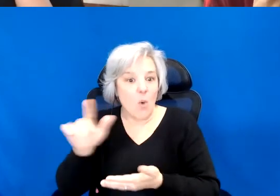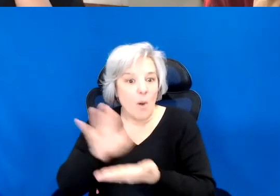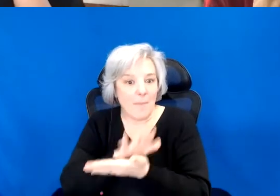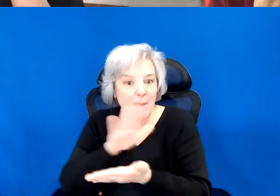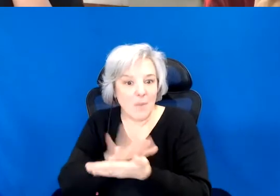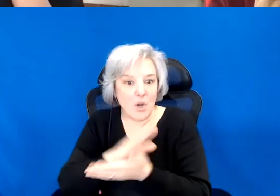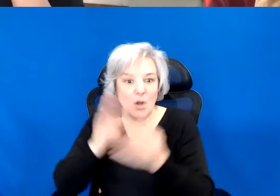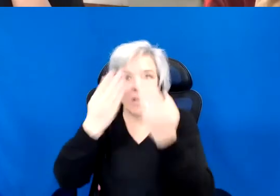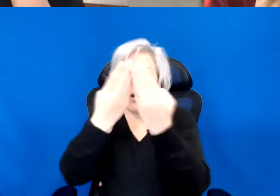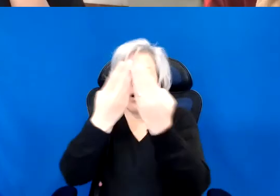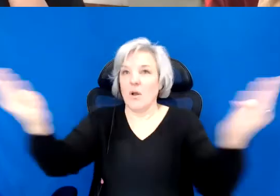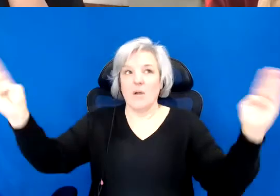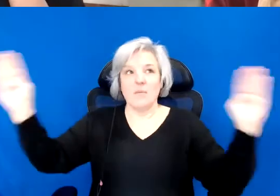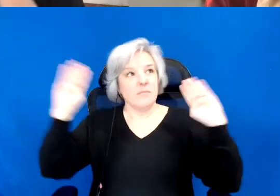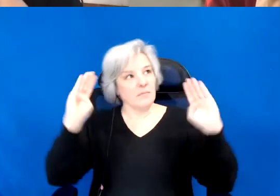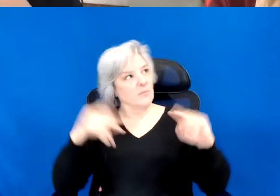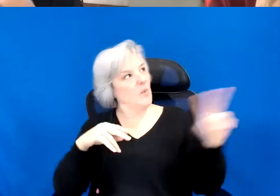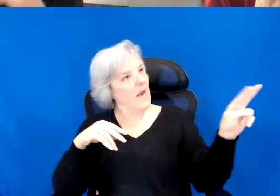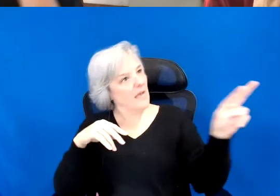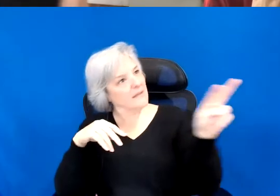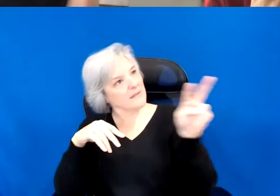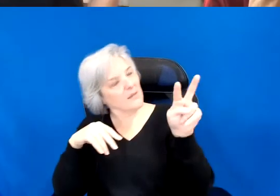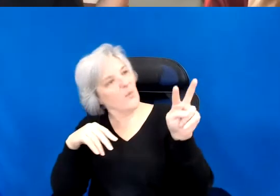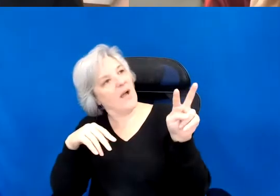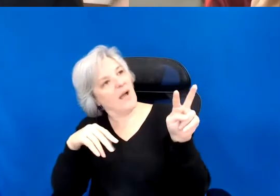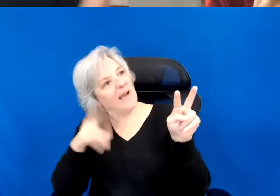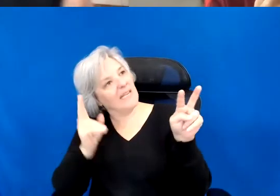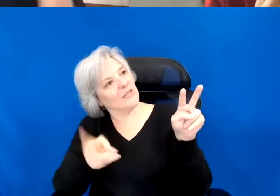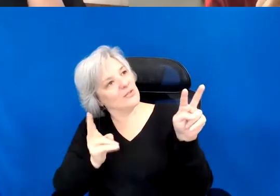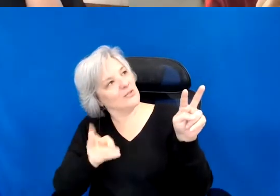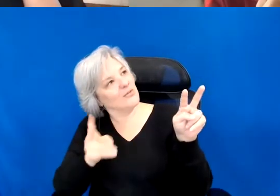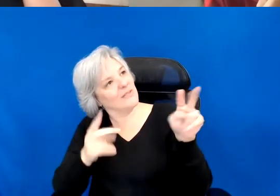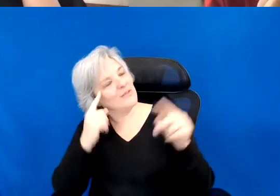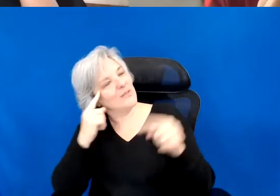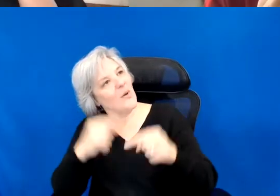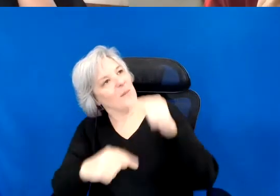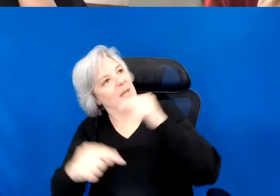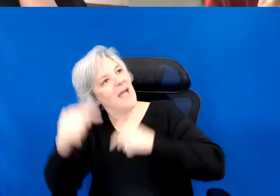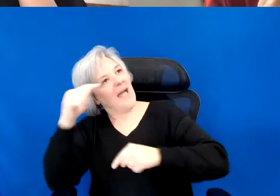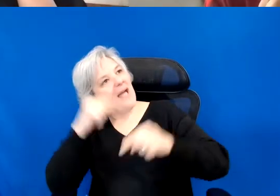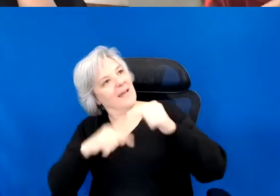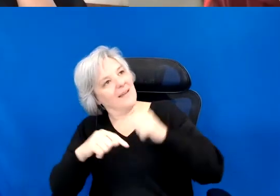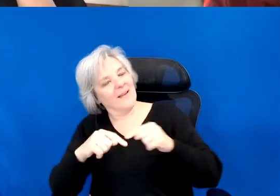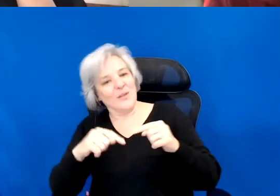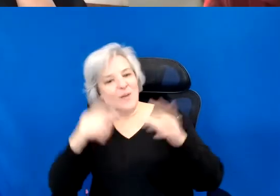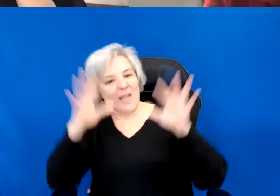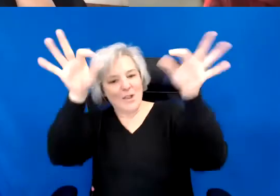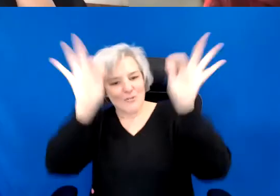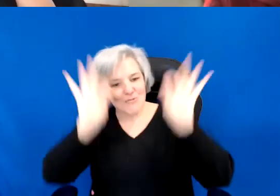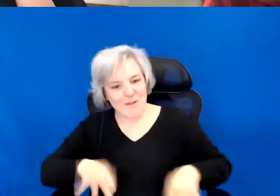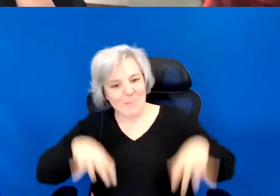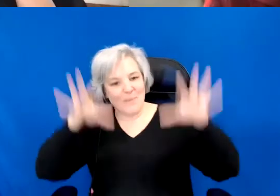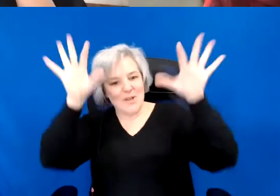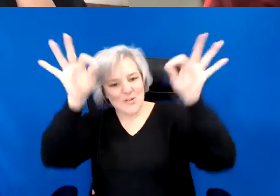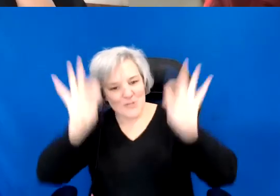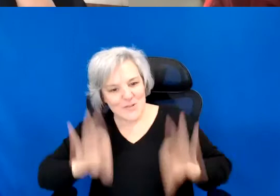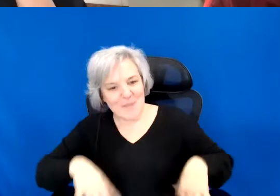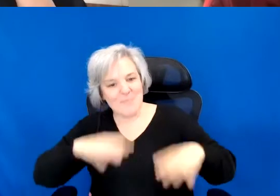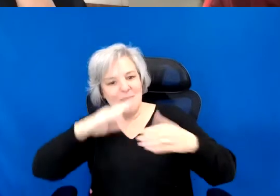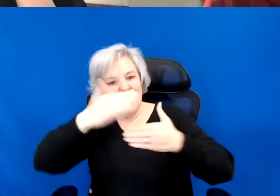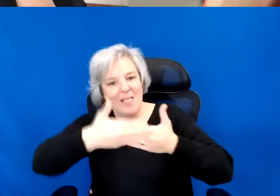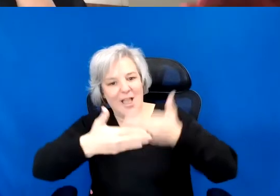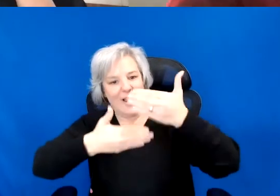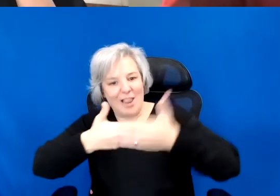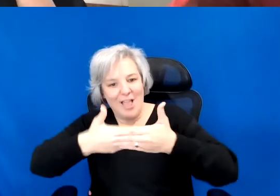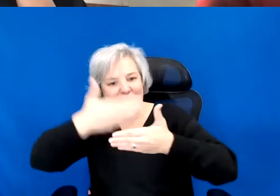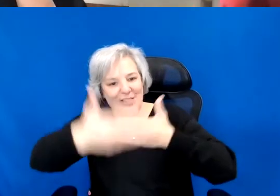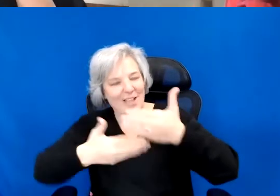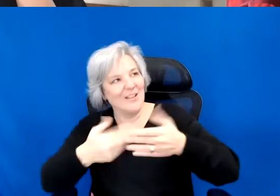It allows us to kind of cycle back through history and read it against the green And